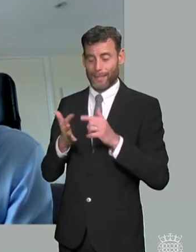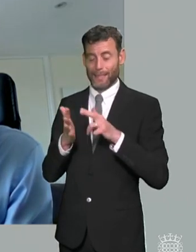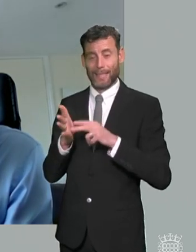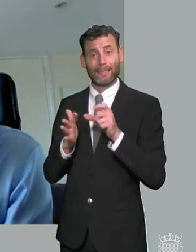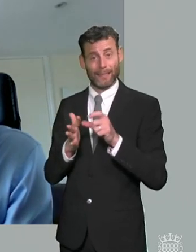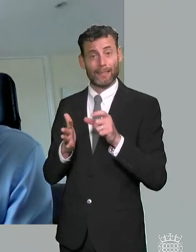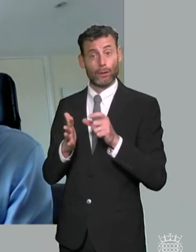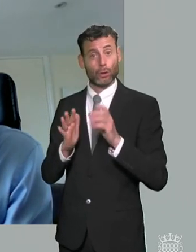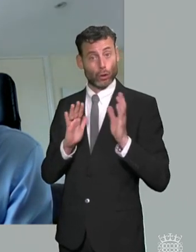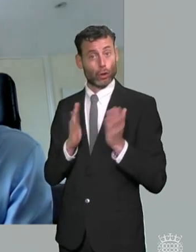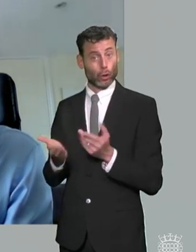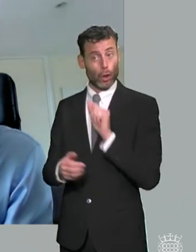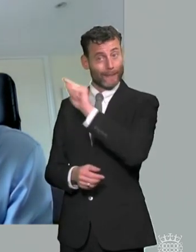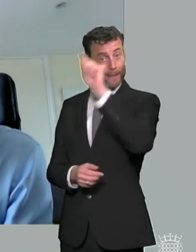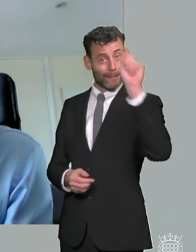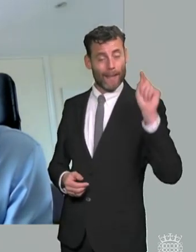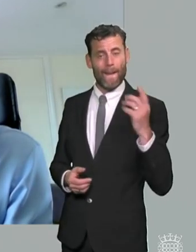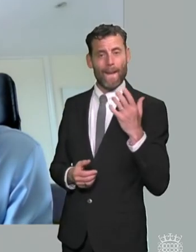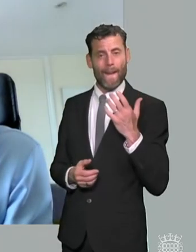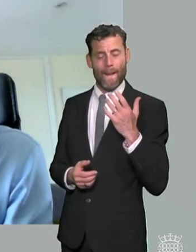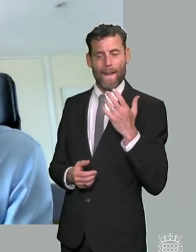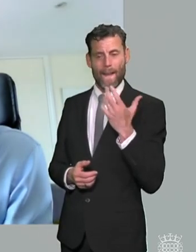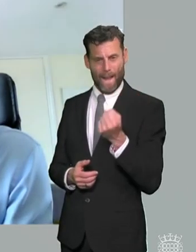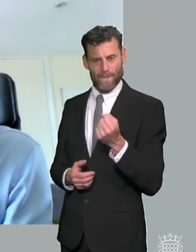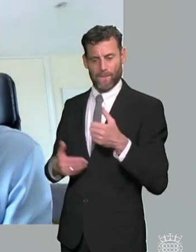issue is to build on what michael was saying is that san diego services have been woefully